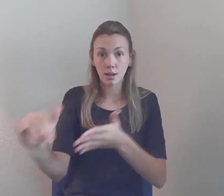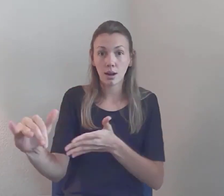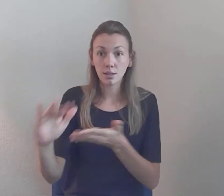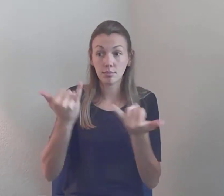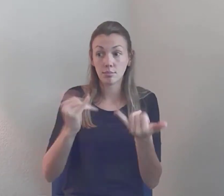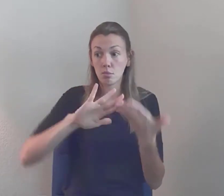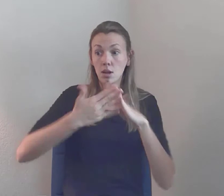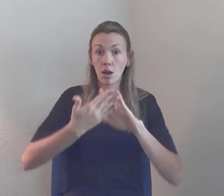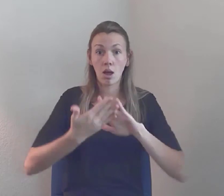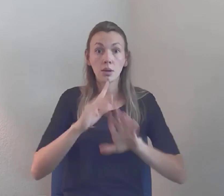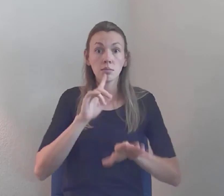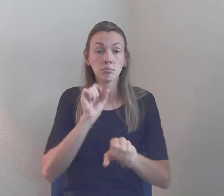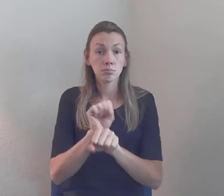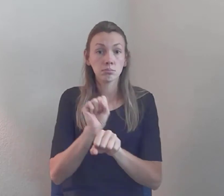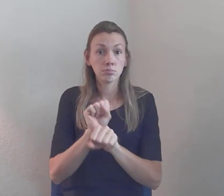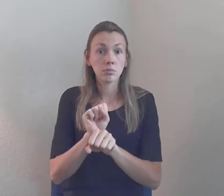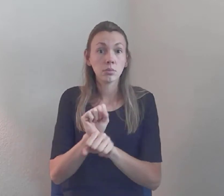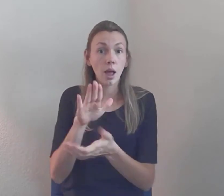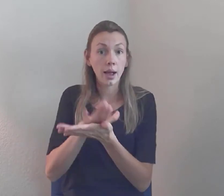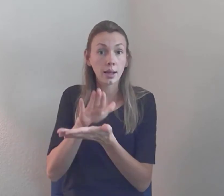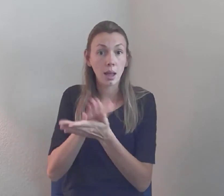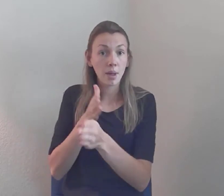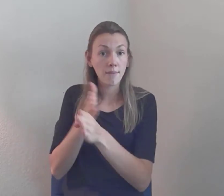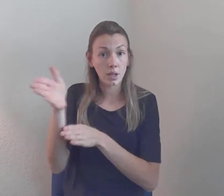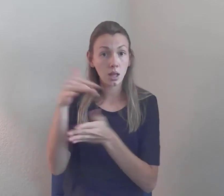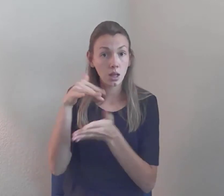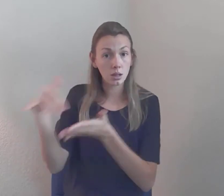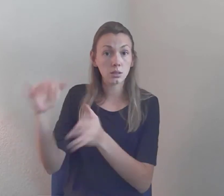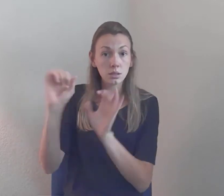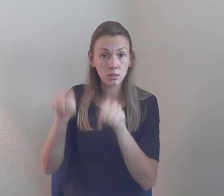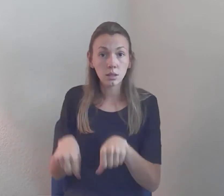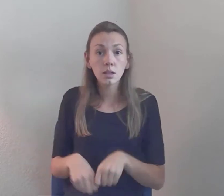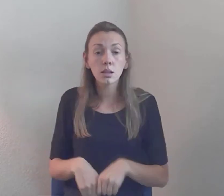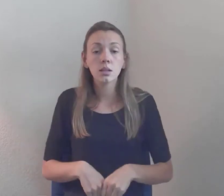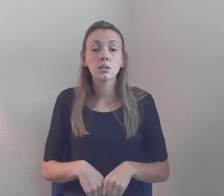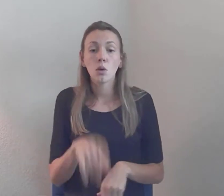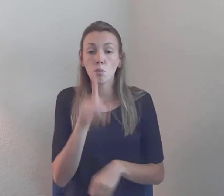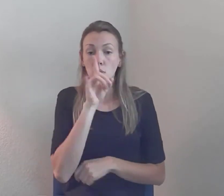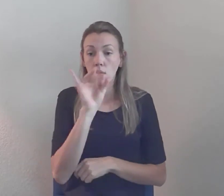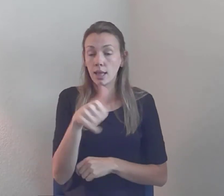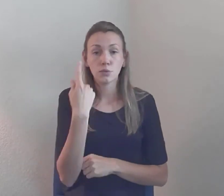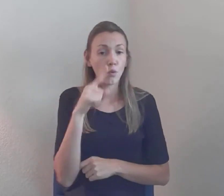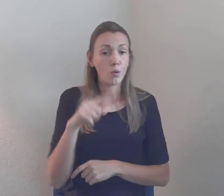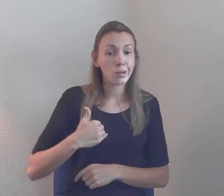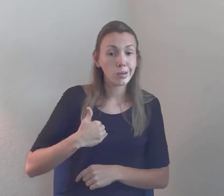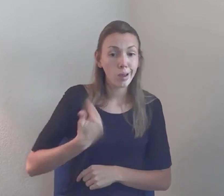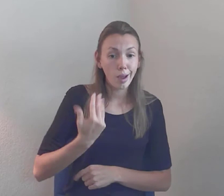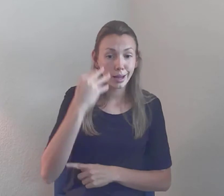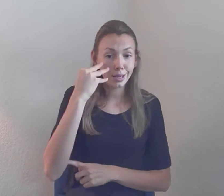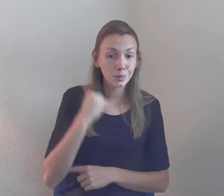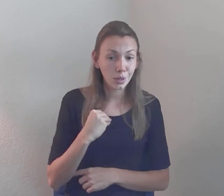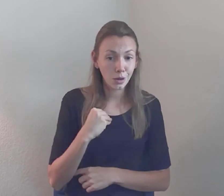The book is sprinkled with activist tip... Tips for young and experienced activist, the tone is way lighter than the remarks